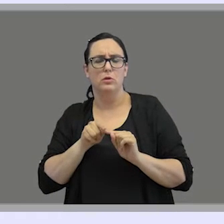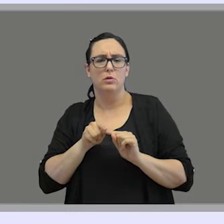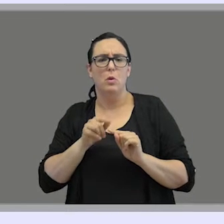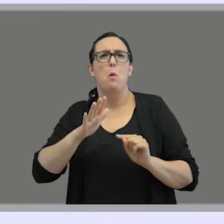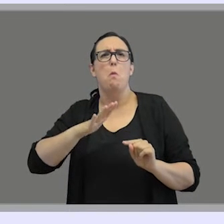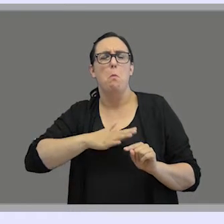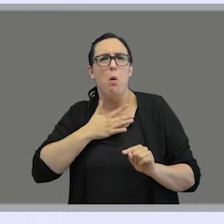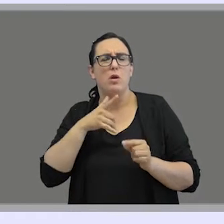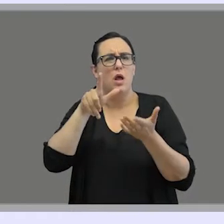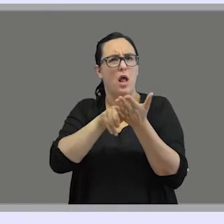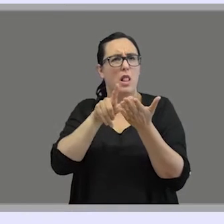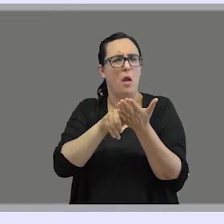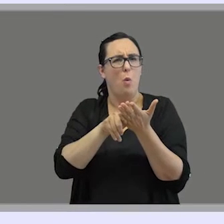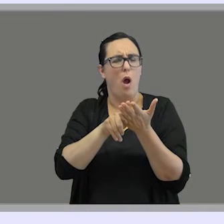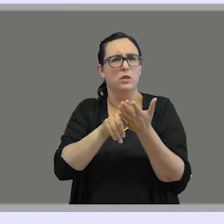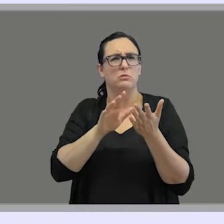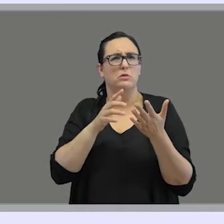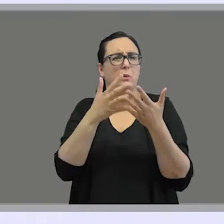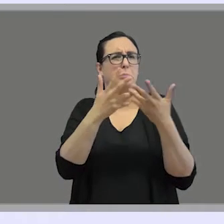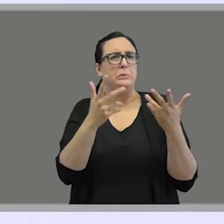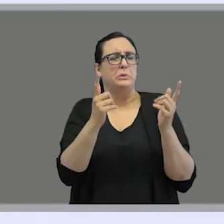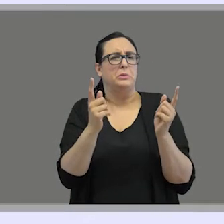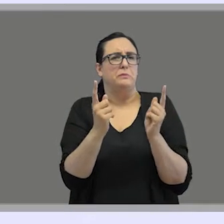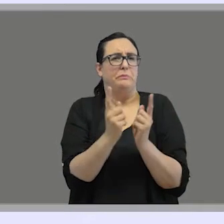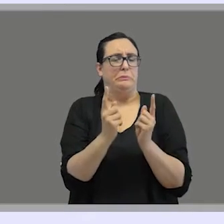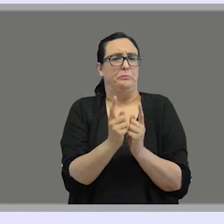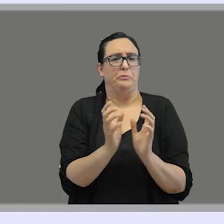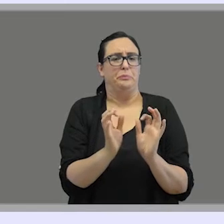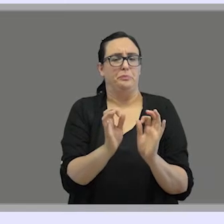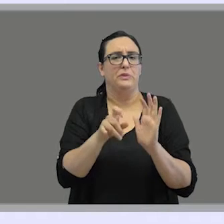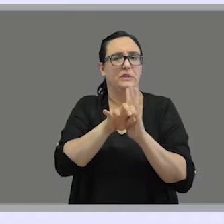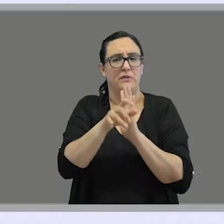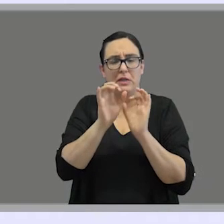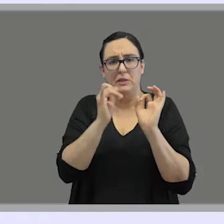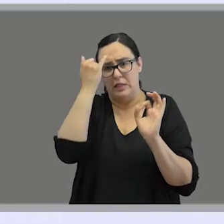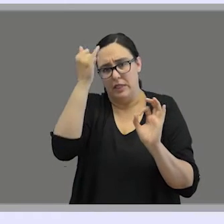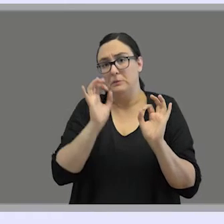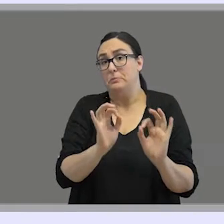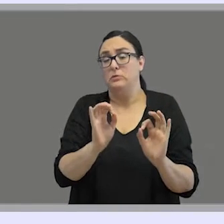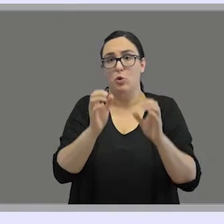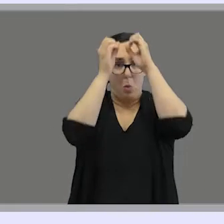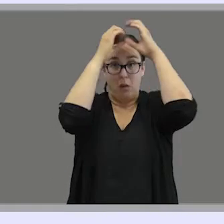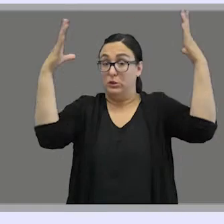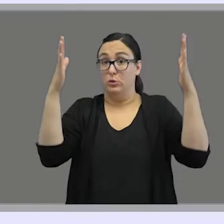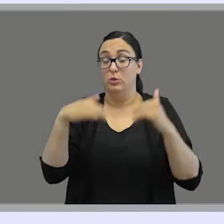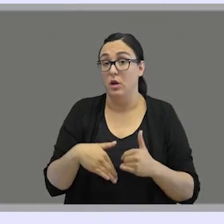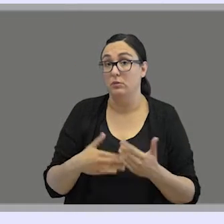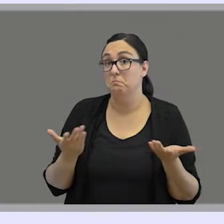if sign languages can only express concrete ideas and not abstract ideas.